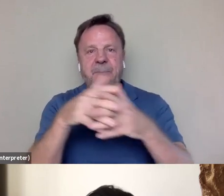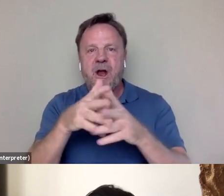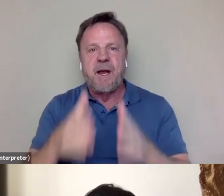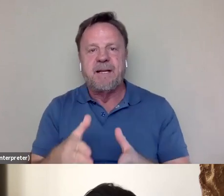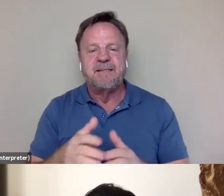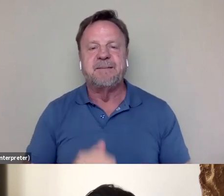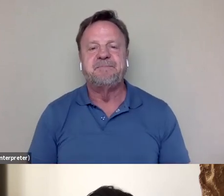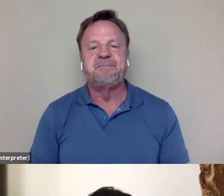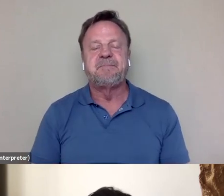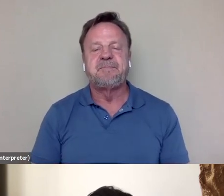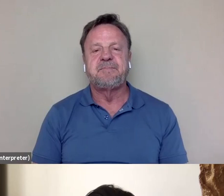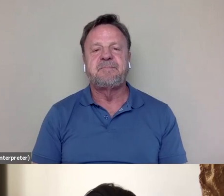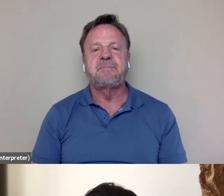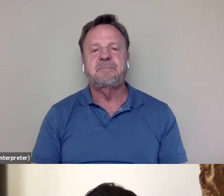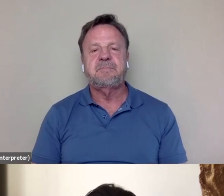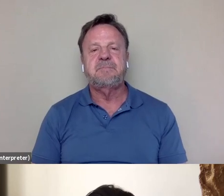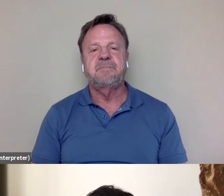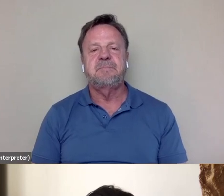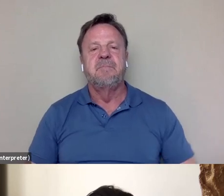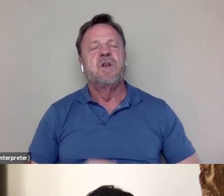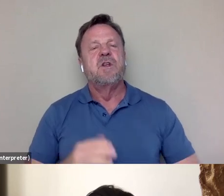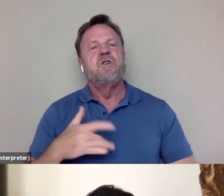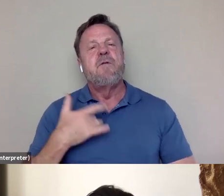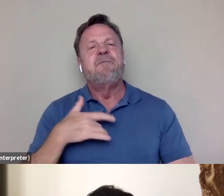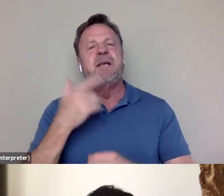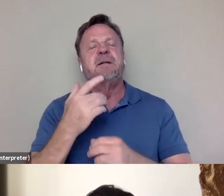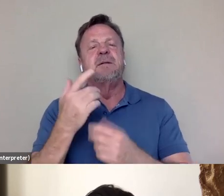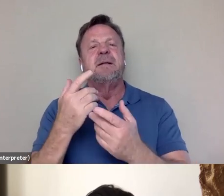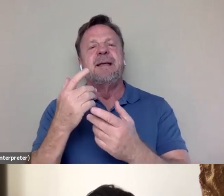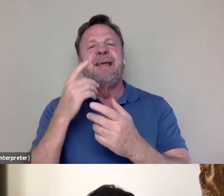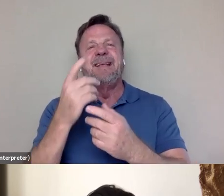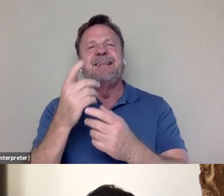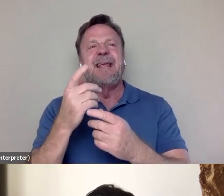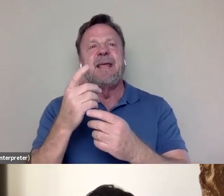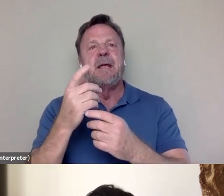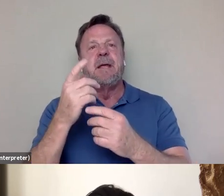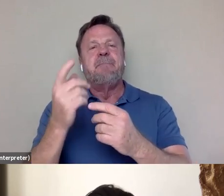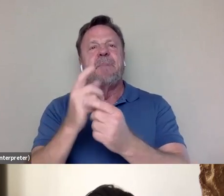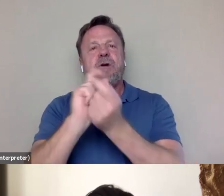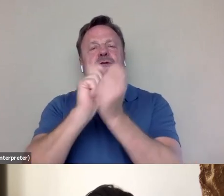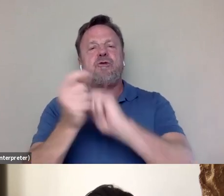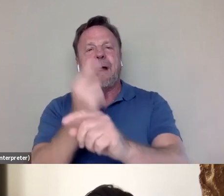Maybe it also feels like it's sort of a corrective to how Bruce Lee's sort of been this pop culture figure